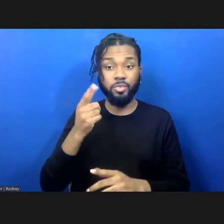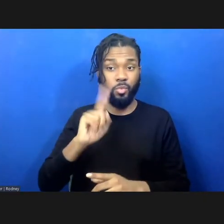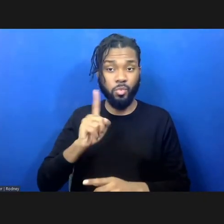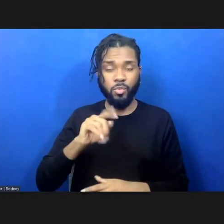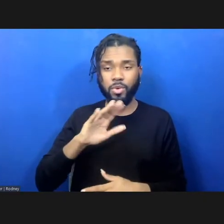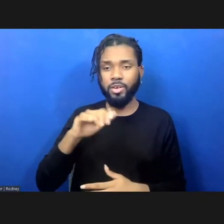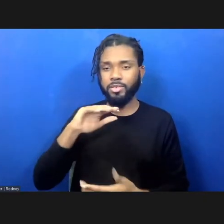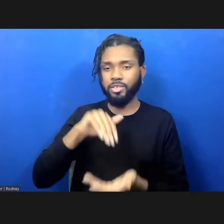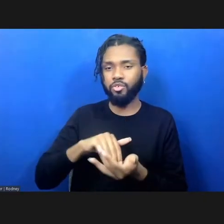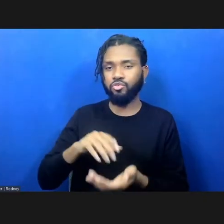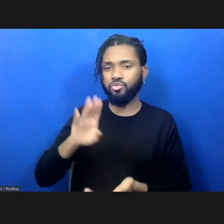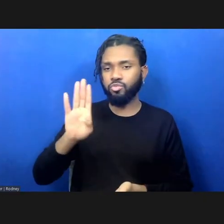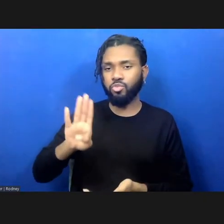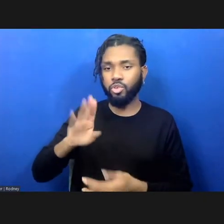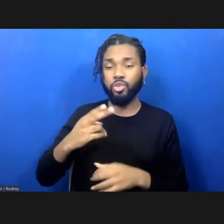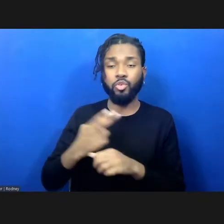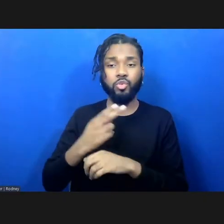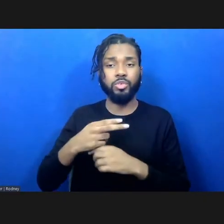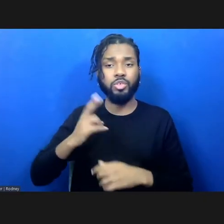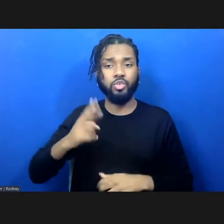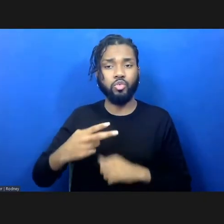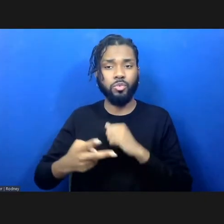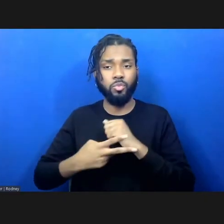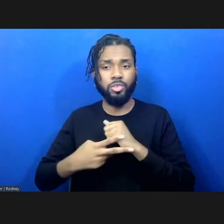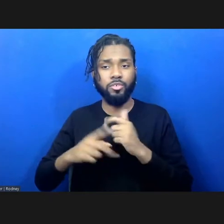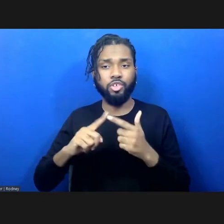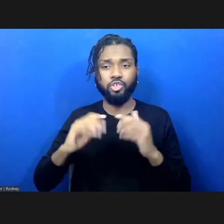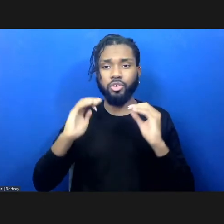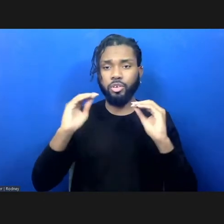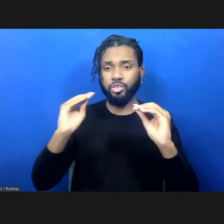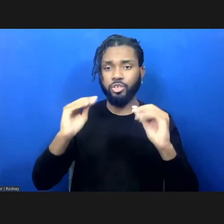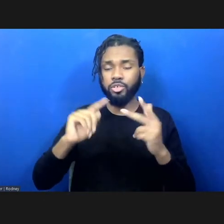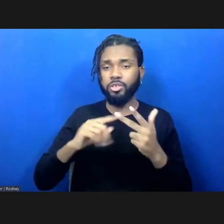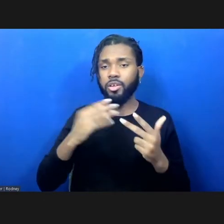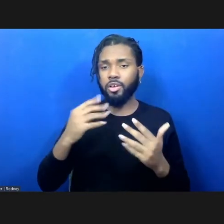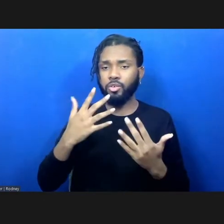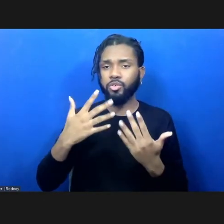They use this historic preservation, education, and a social justice lens to